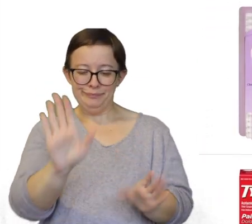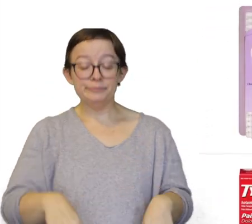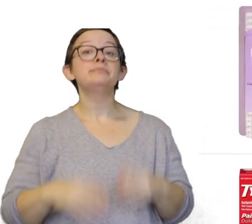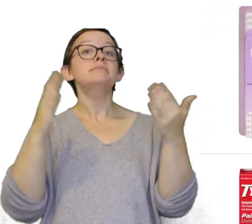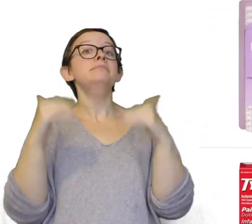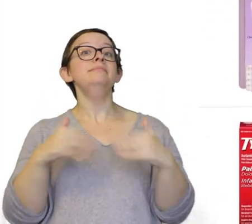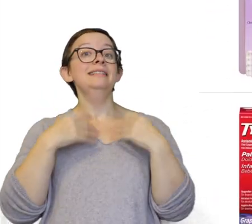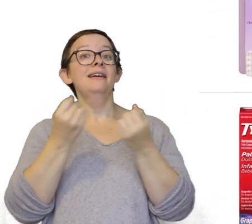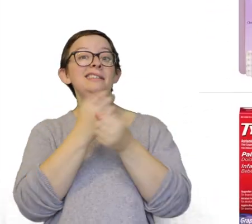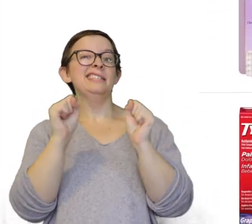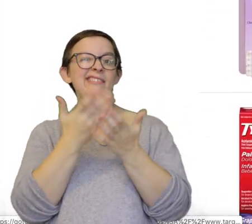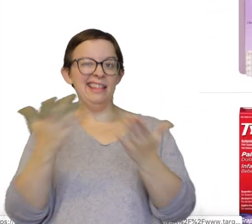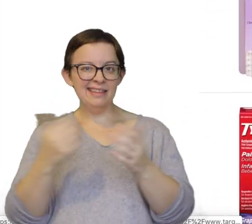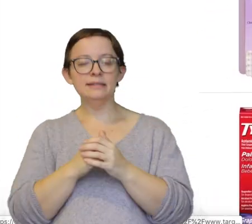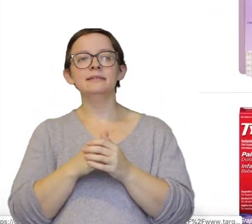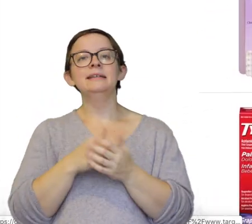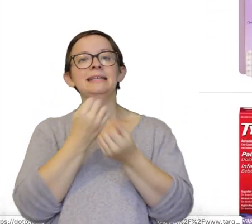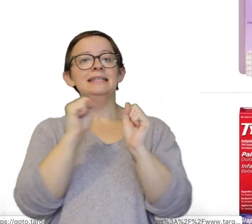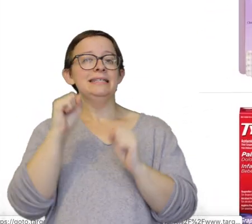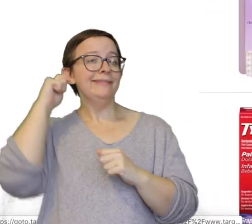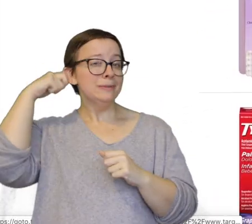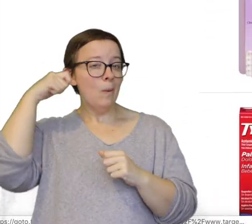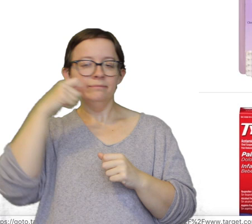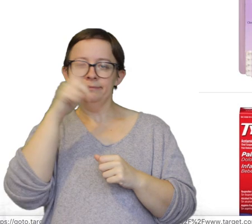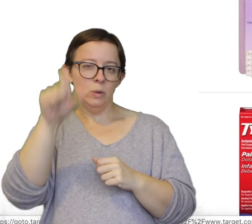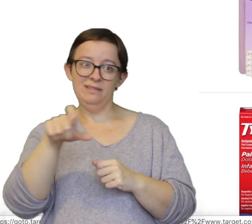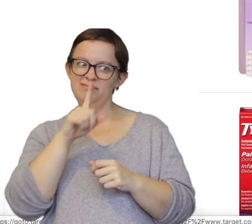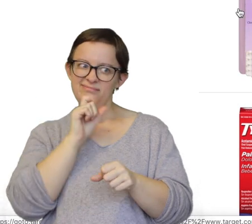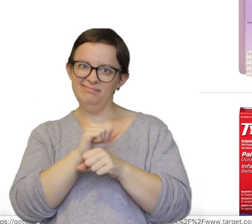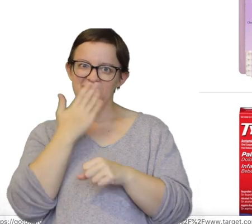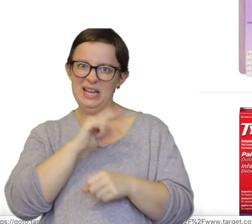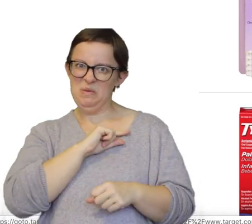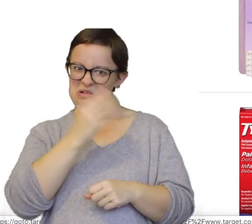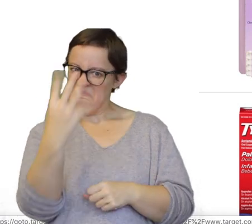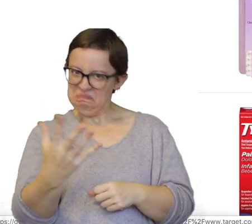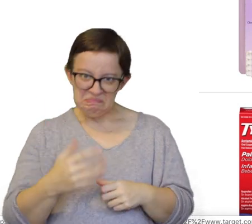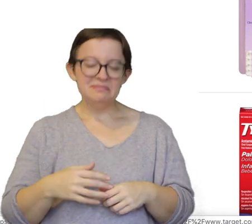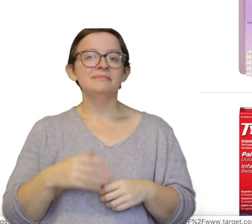Okay, next health and safety items. Safety swabs... you don't need these these. They are actually really bad quality in my opinion